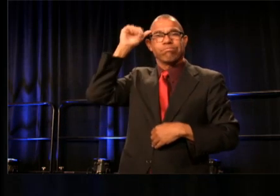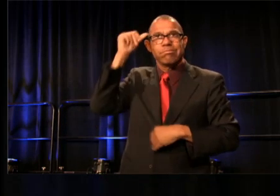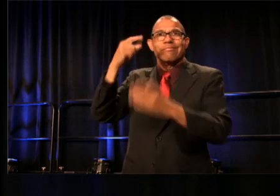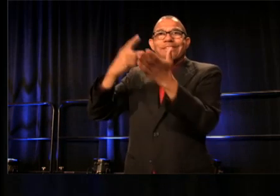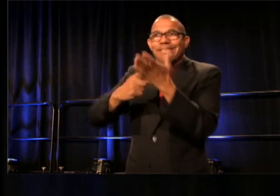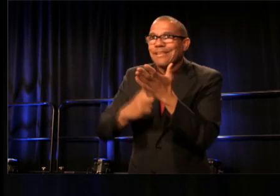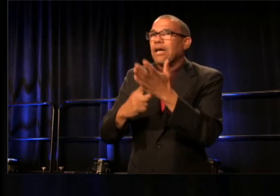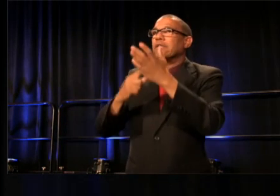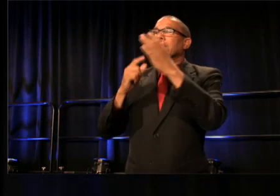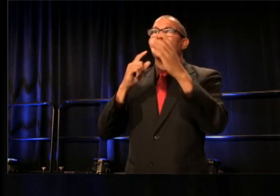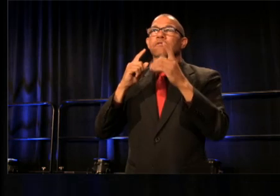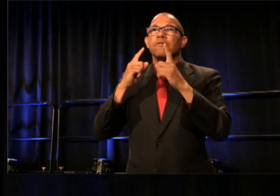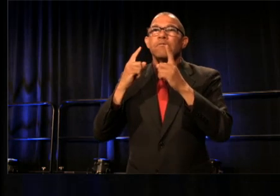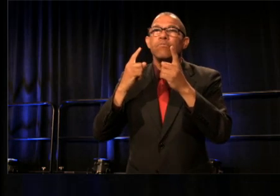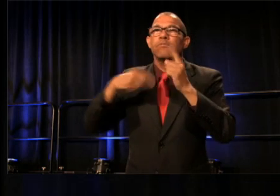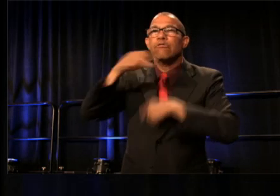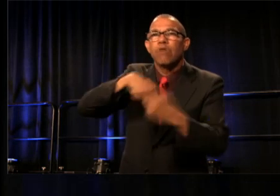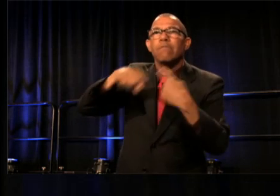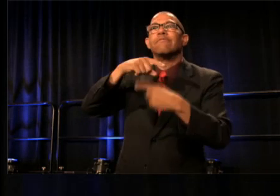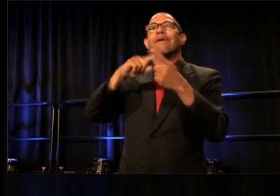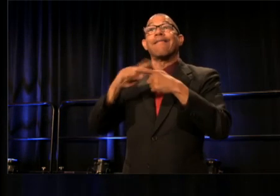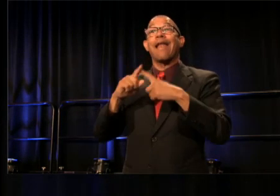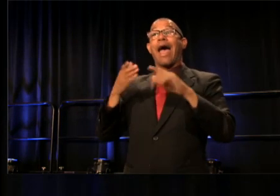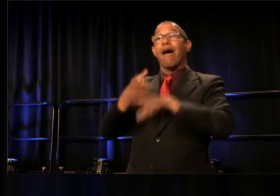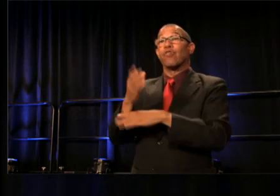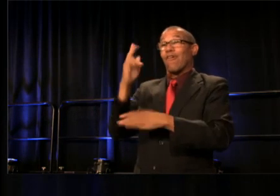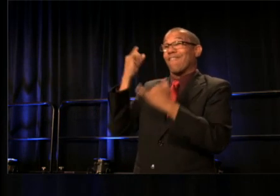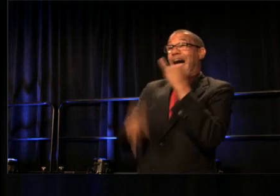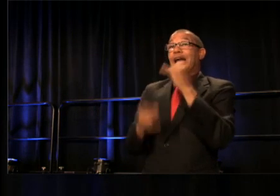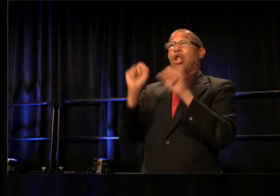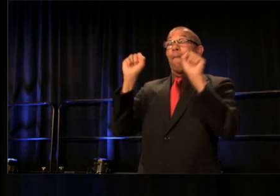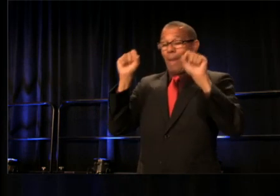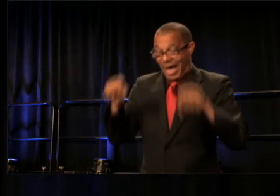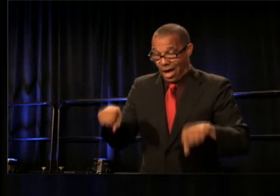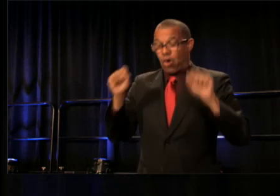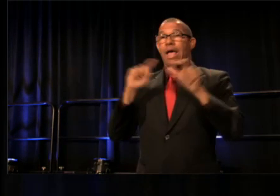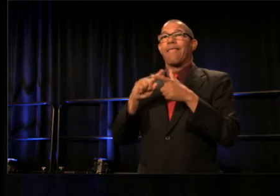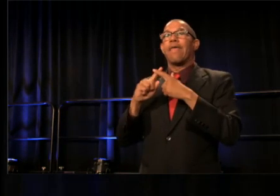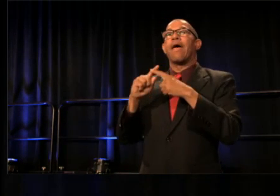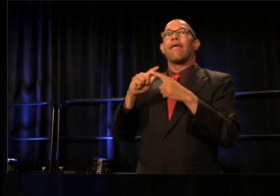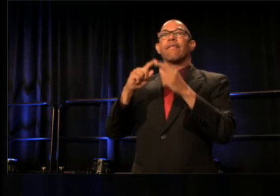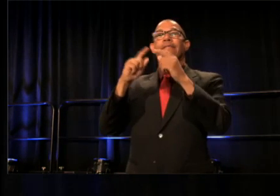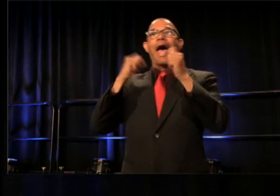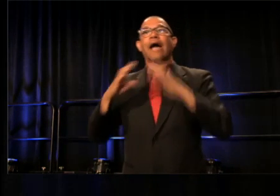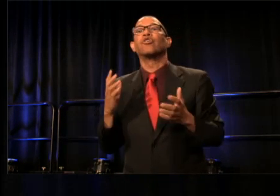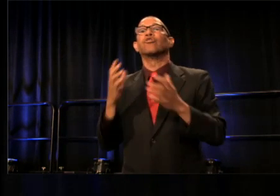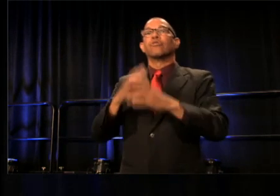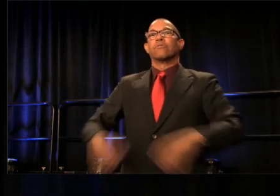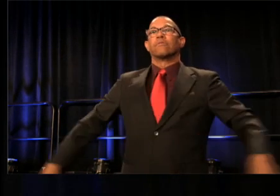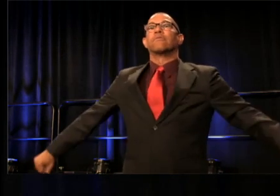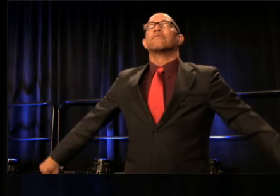After the final bow, we brought up the houselights, the actors silently joined hands and bowed their heads for a moment of silence